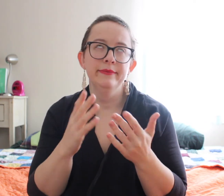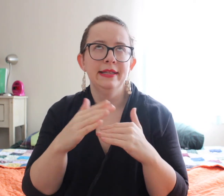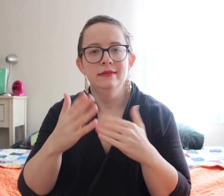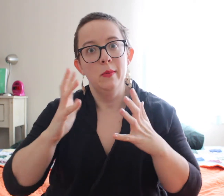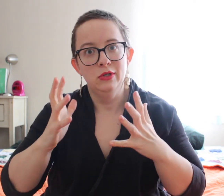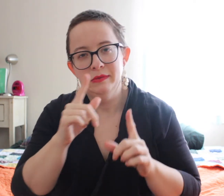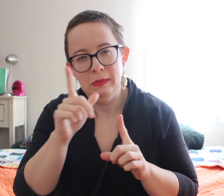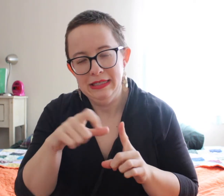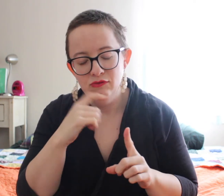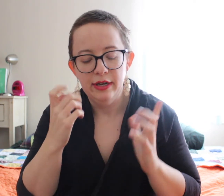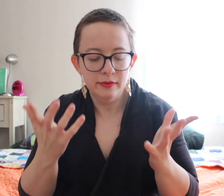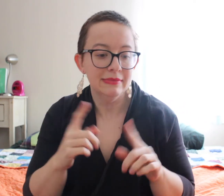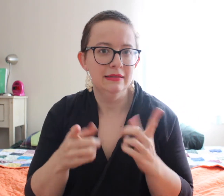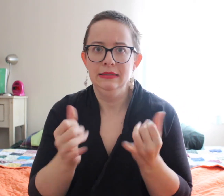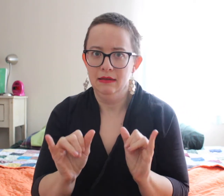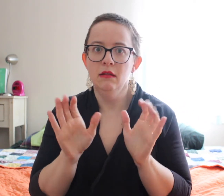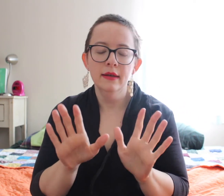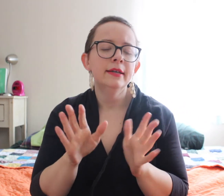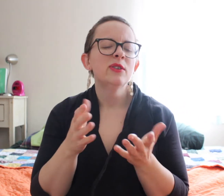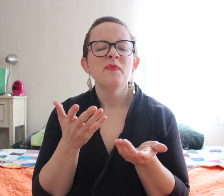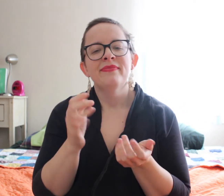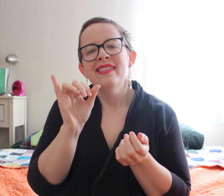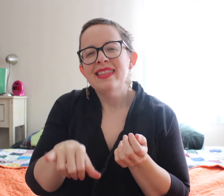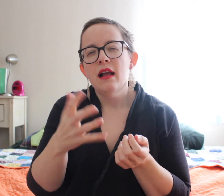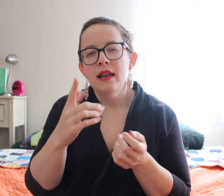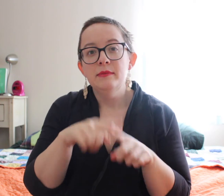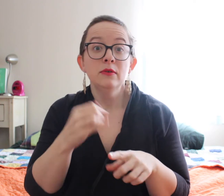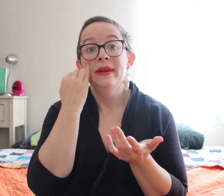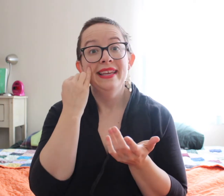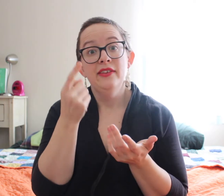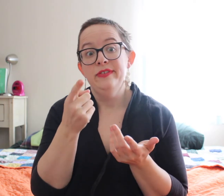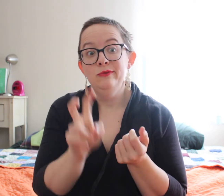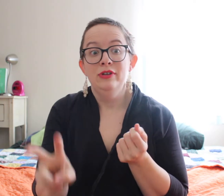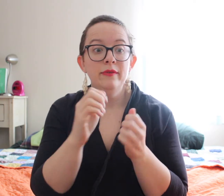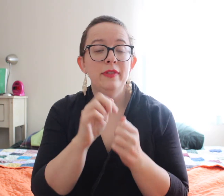Well, at least a washer. You don't have to have a dryer... but still. So that's one of the reasons.